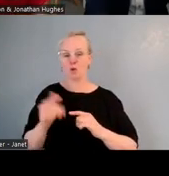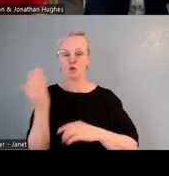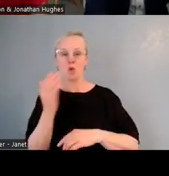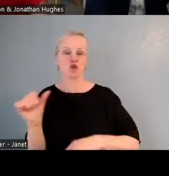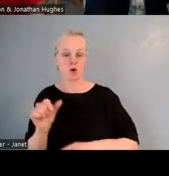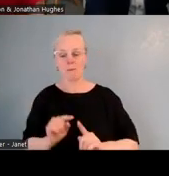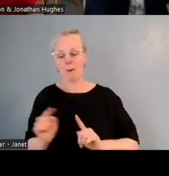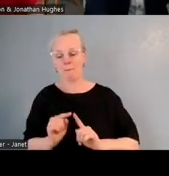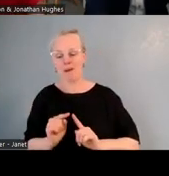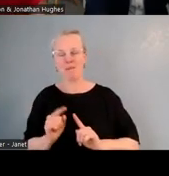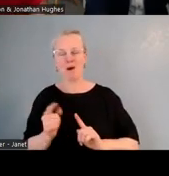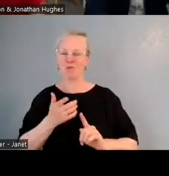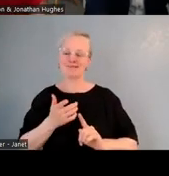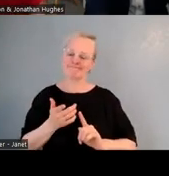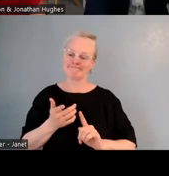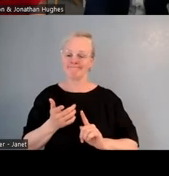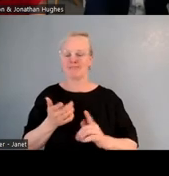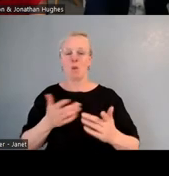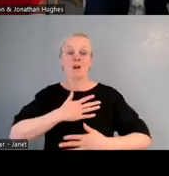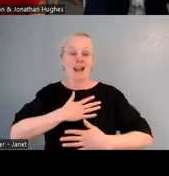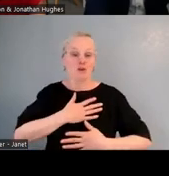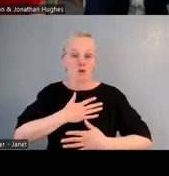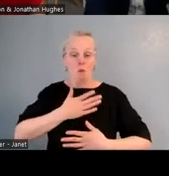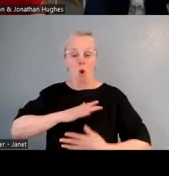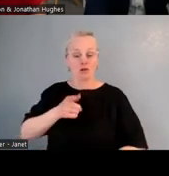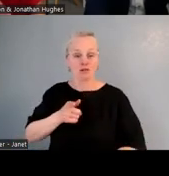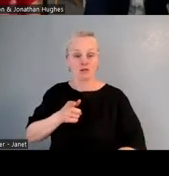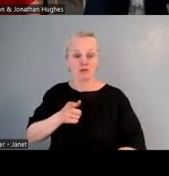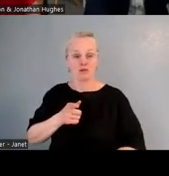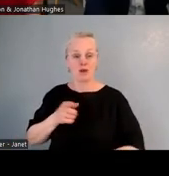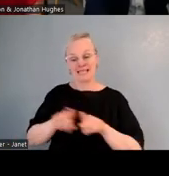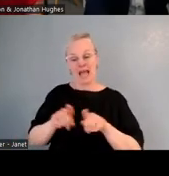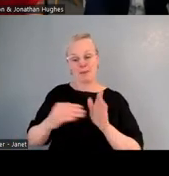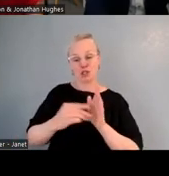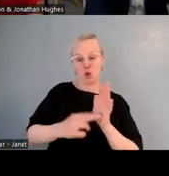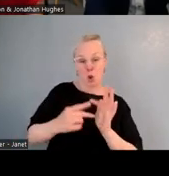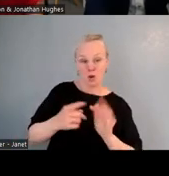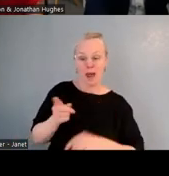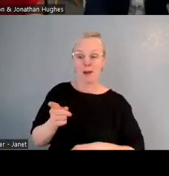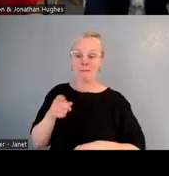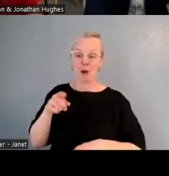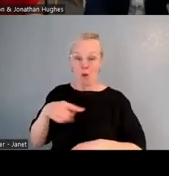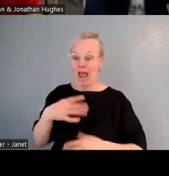We actually went to our local school that we're in zone for at that time, and offered to help start a rumaki,